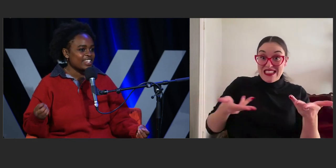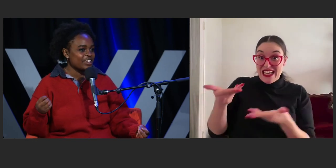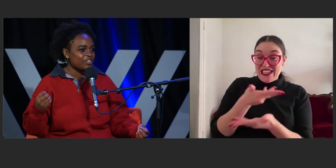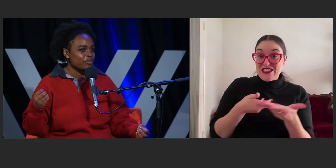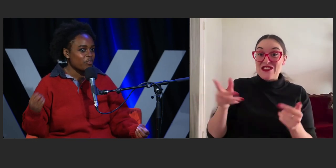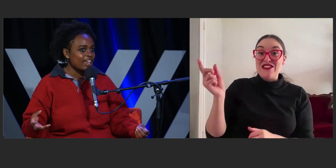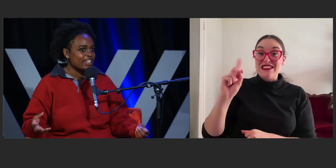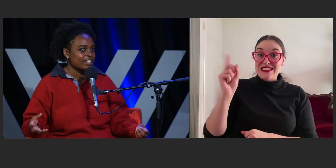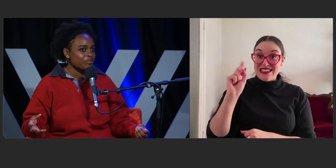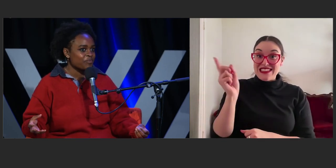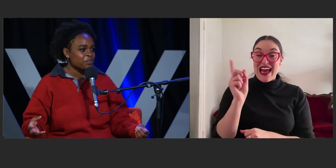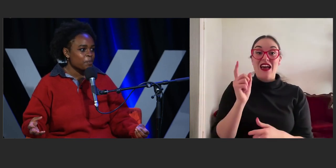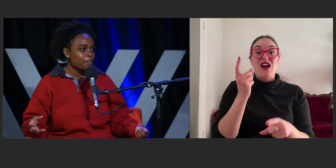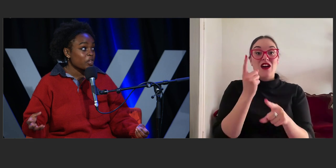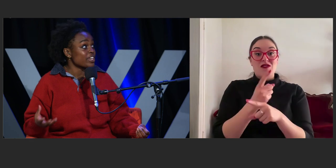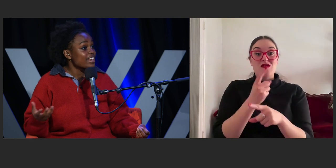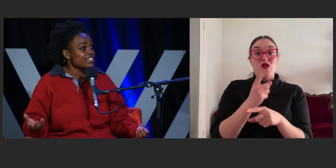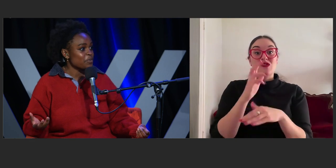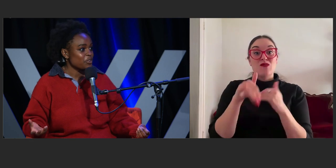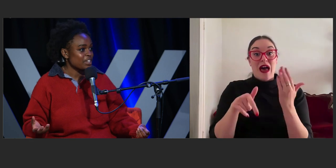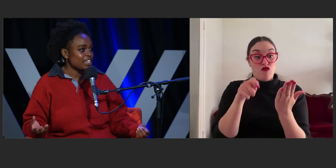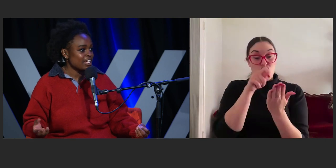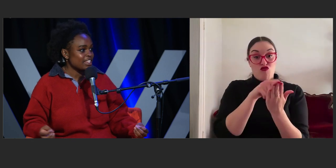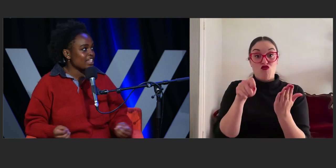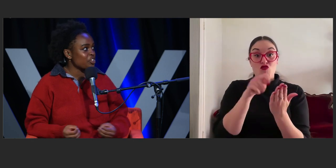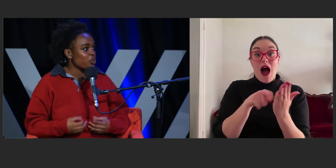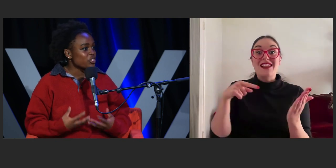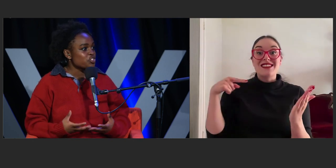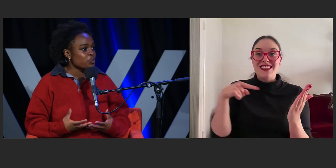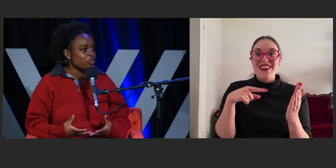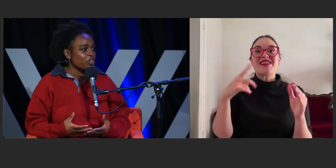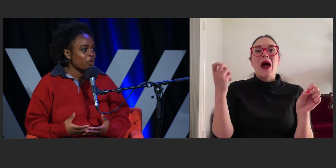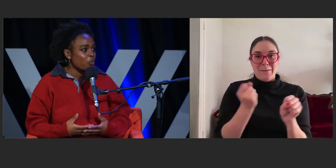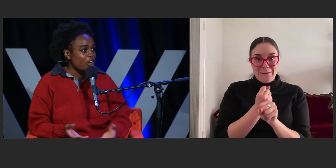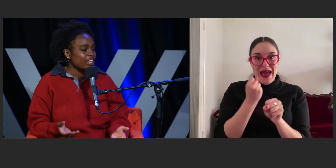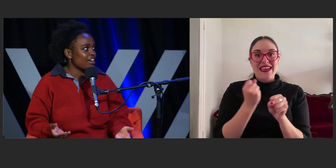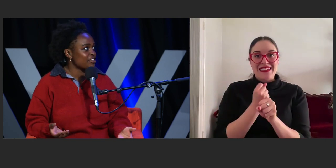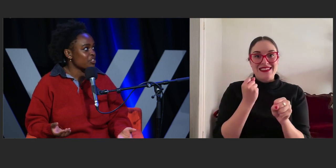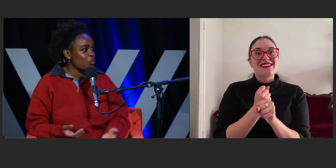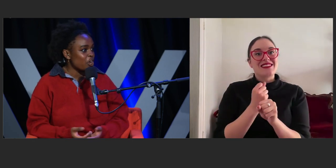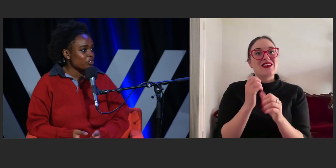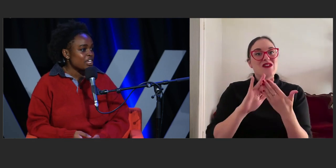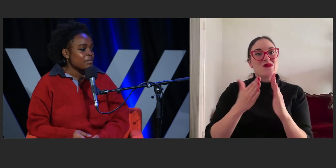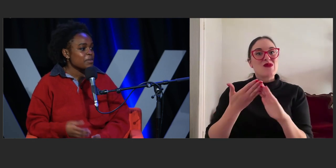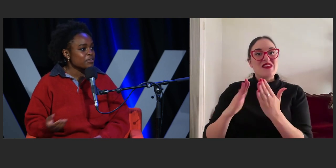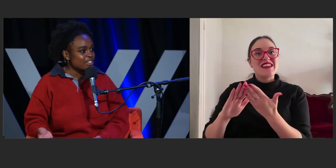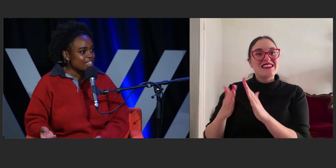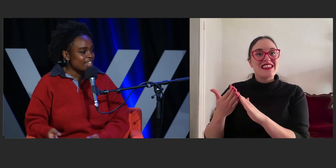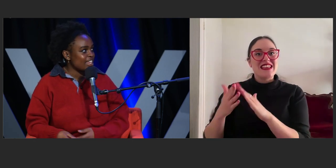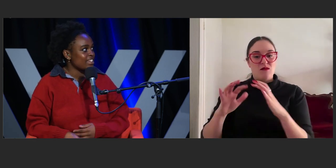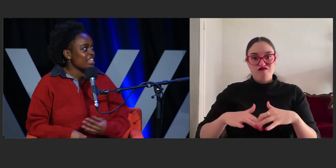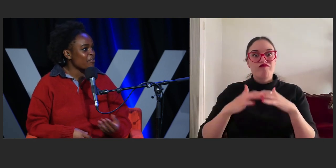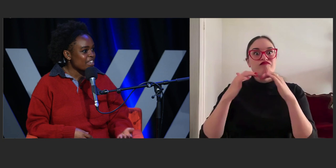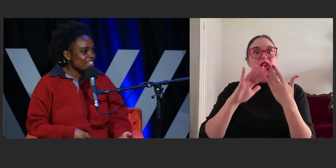that writing creates community and that once you put your work out into the world, people see it and they resonate with it